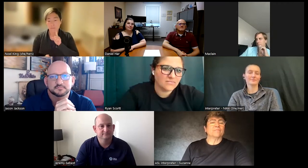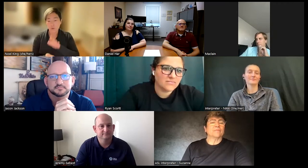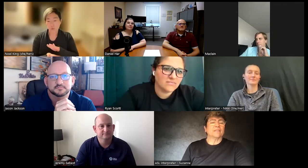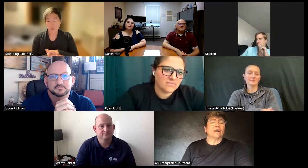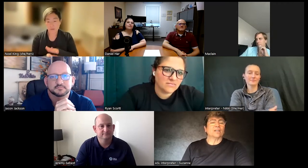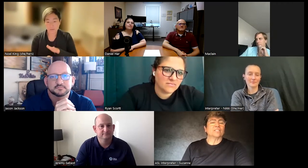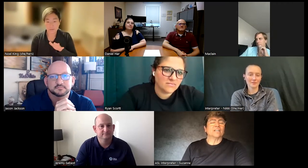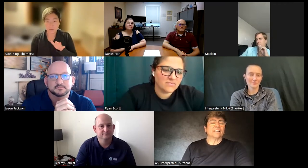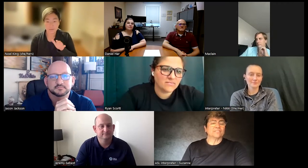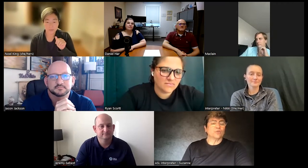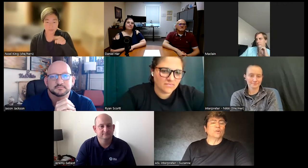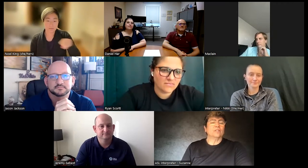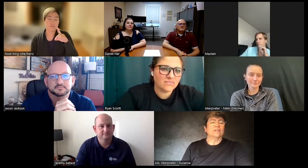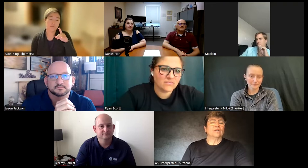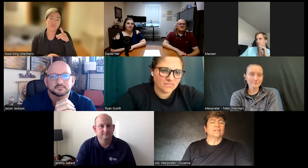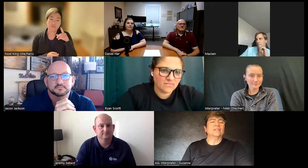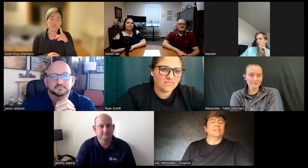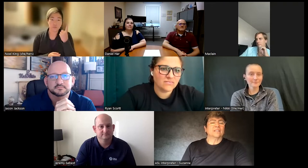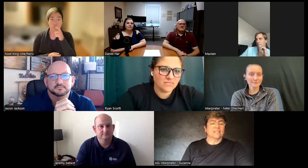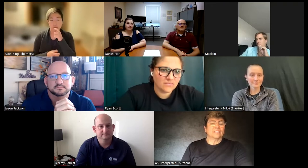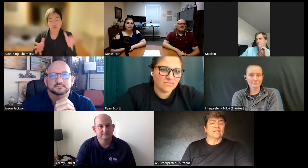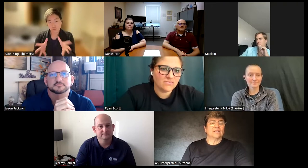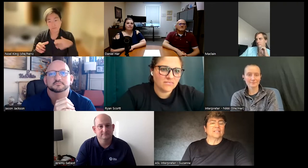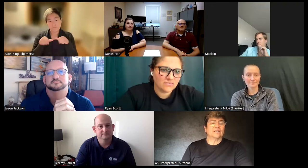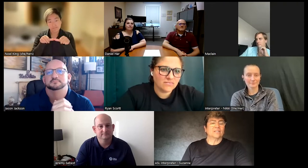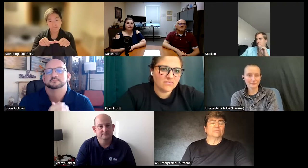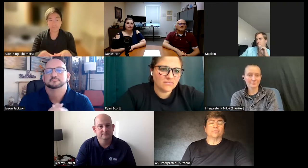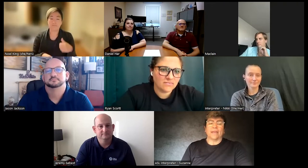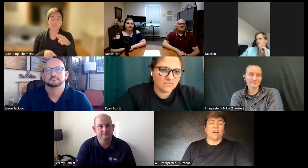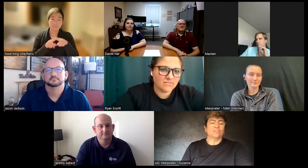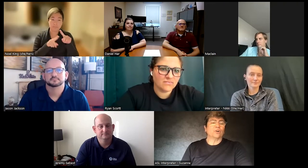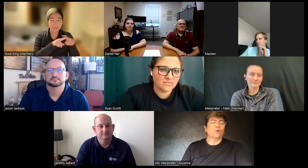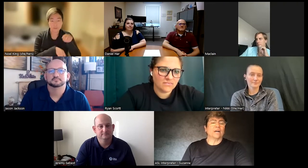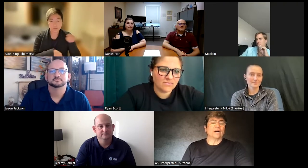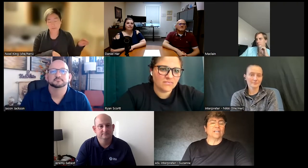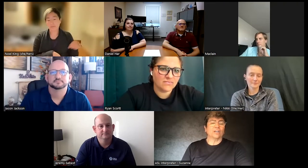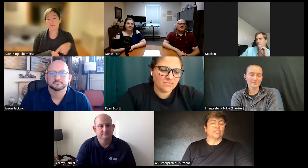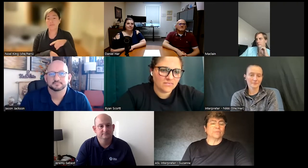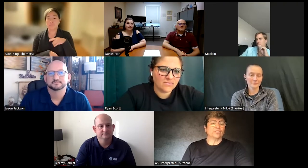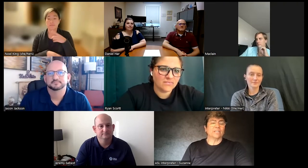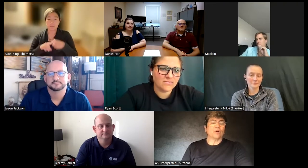um in Arkansas deaf School there's they also encourage me to keep